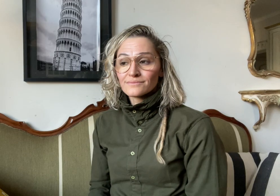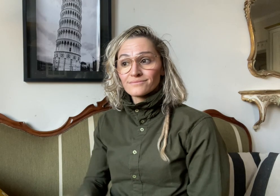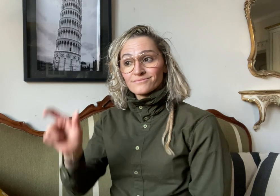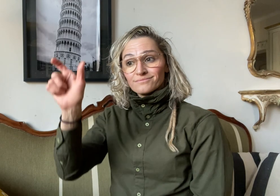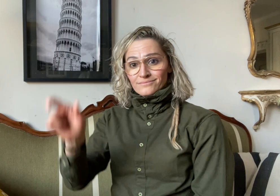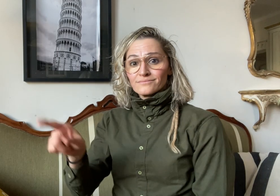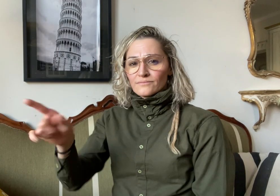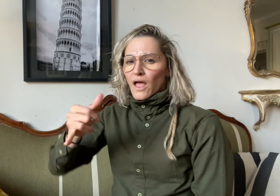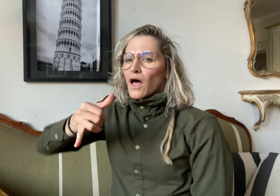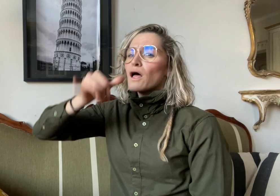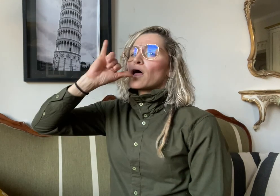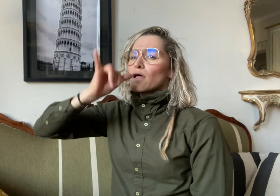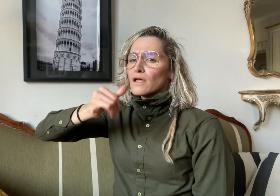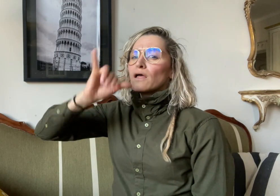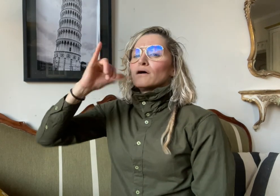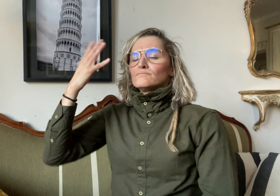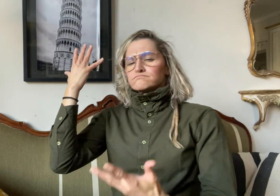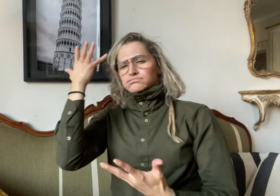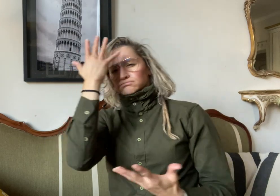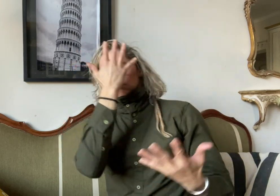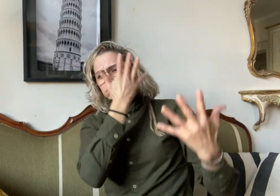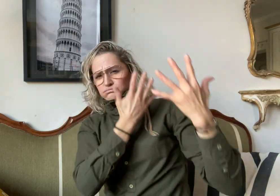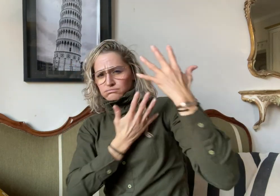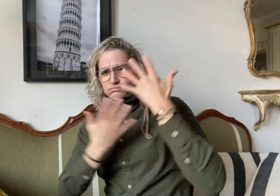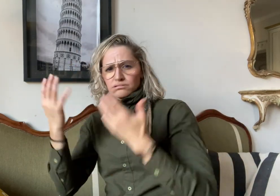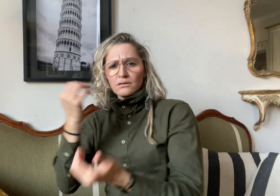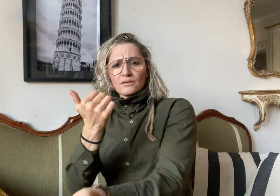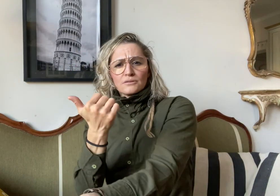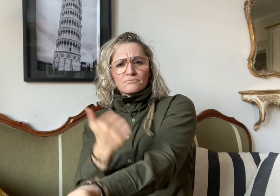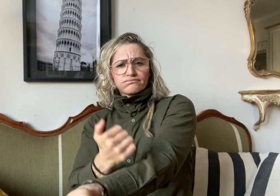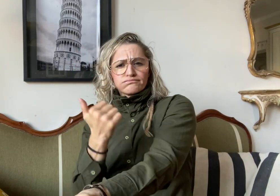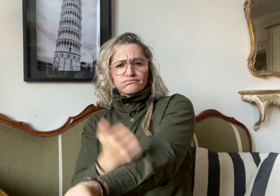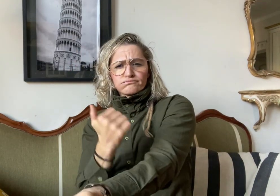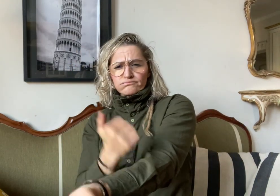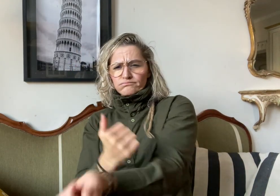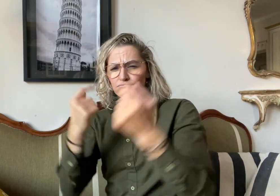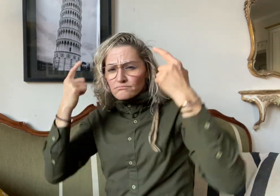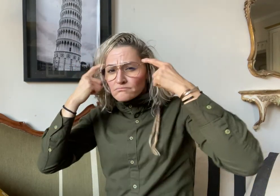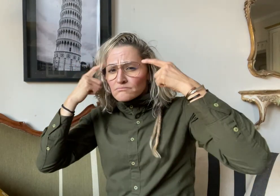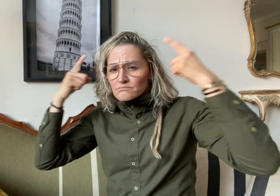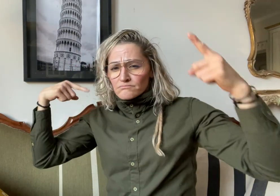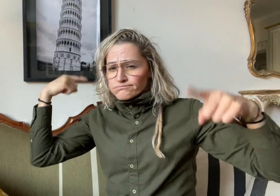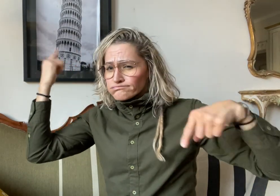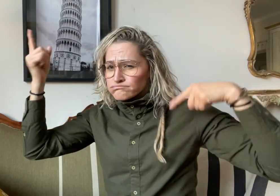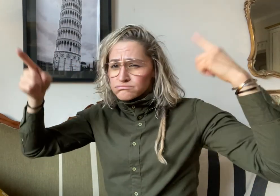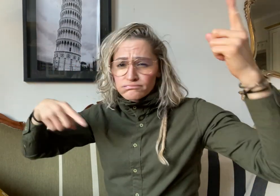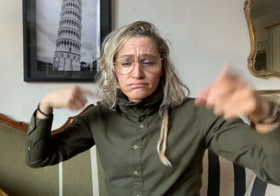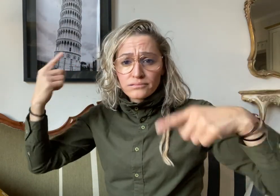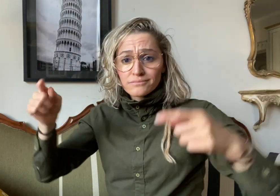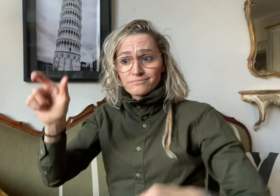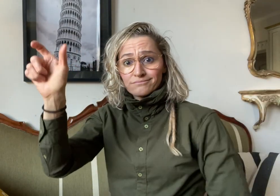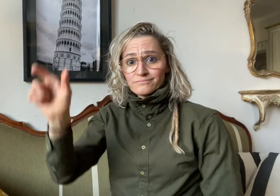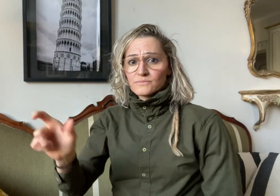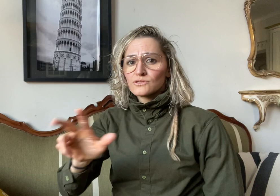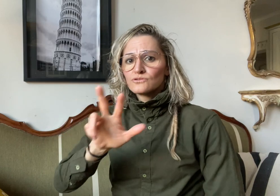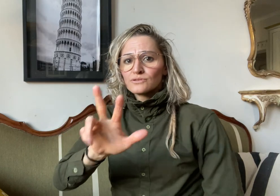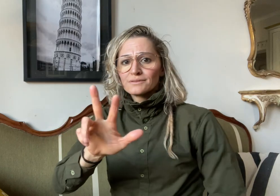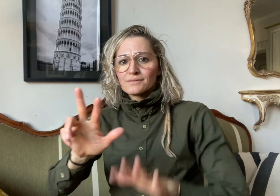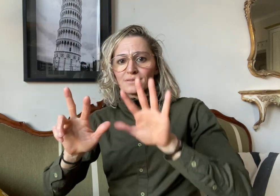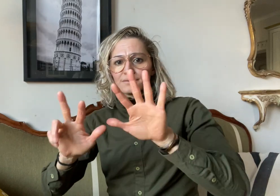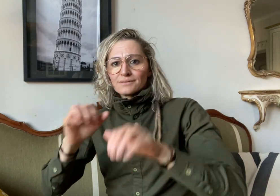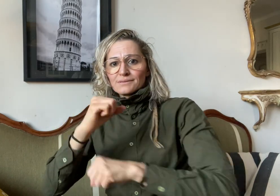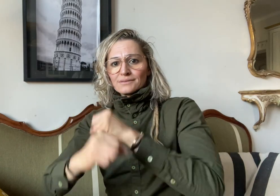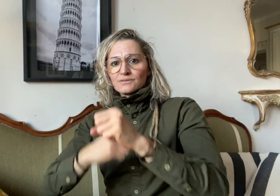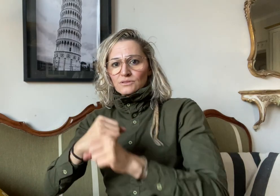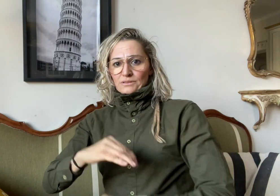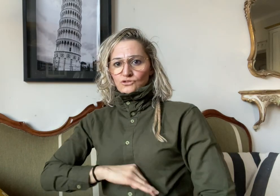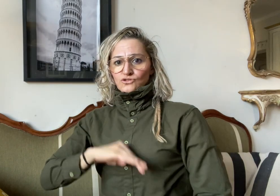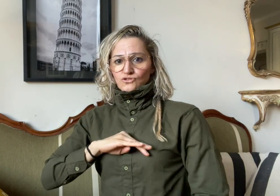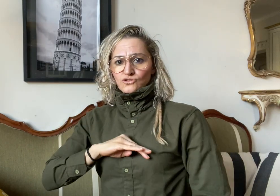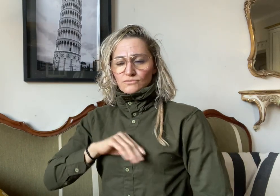While drunk and under the influence of drugs, a 38-year old homeless